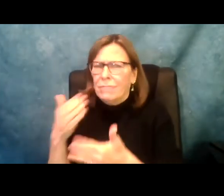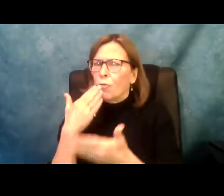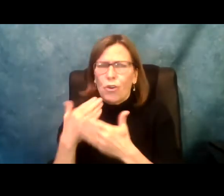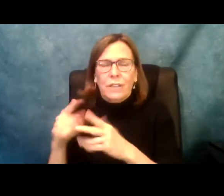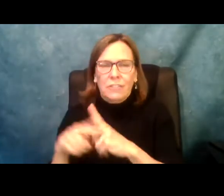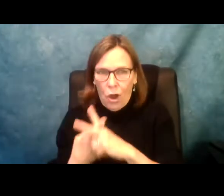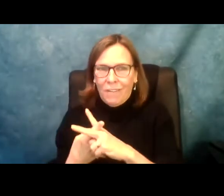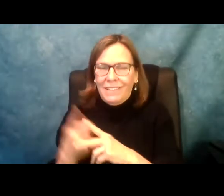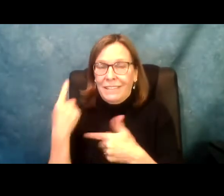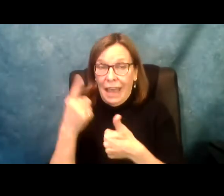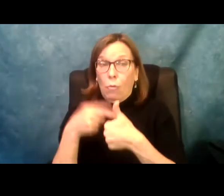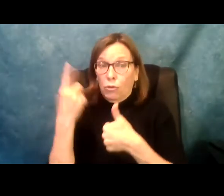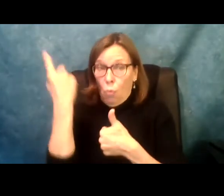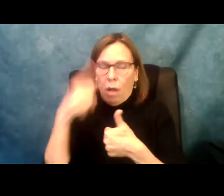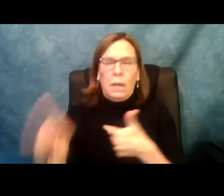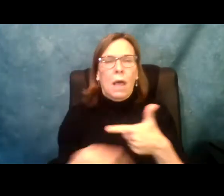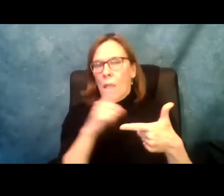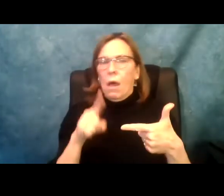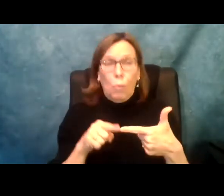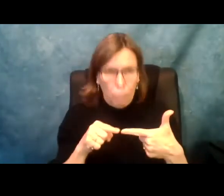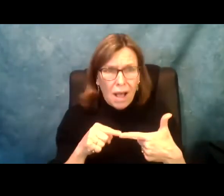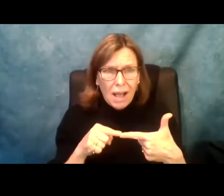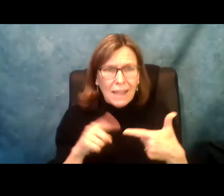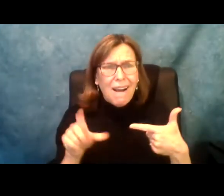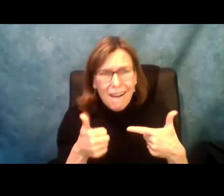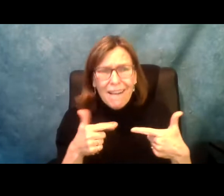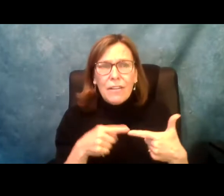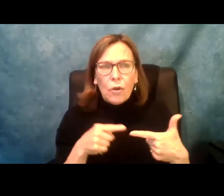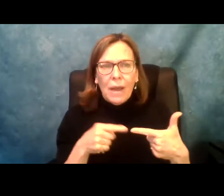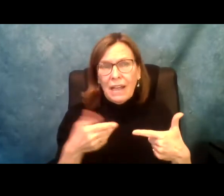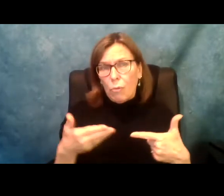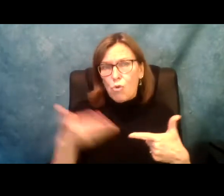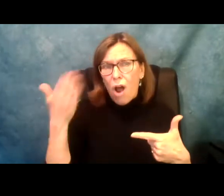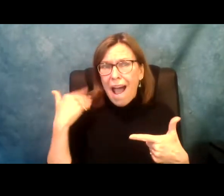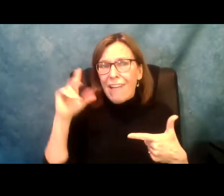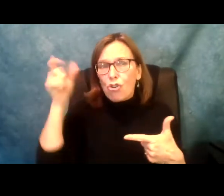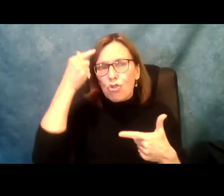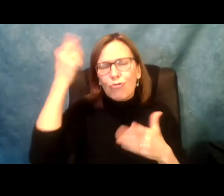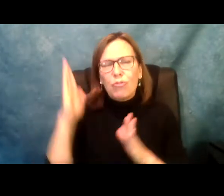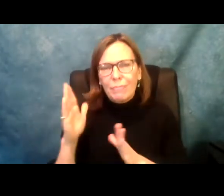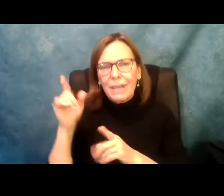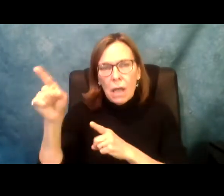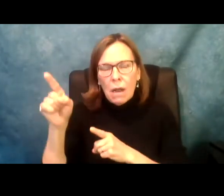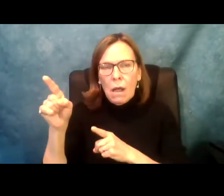doing that. That's a great start. We have far more to go , getting rid of the cap is number one. Number two, as we